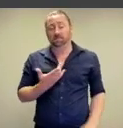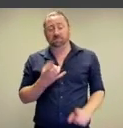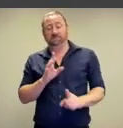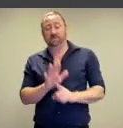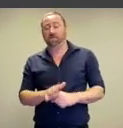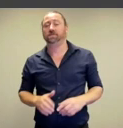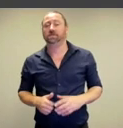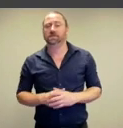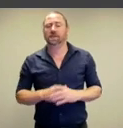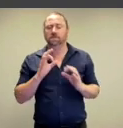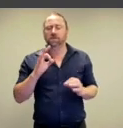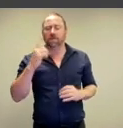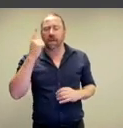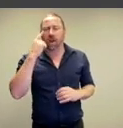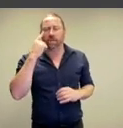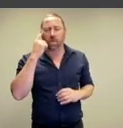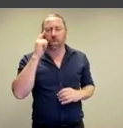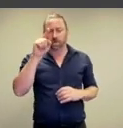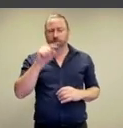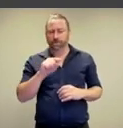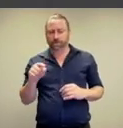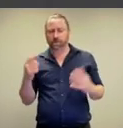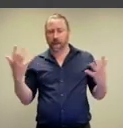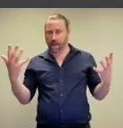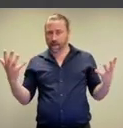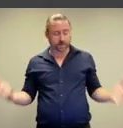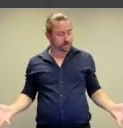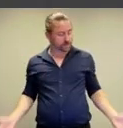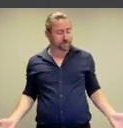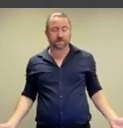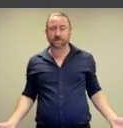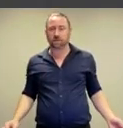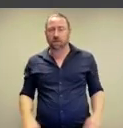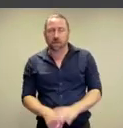and comfortable. Especially, I want you to